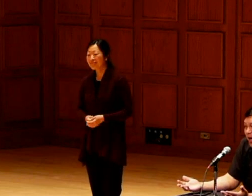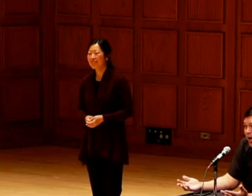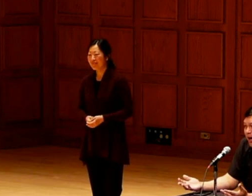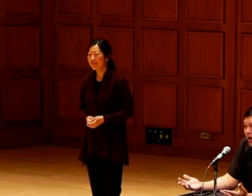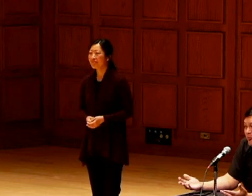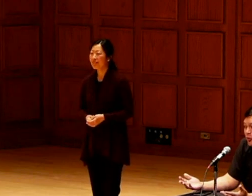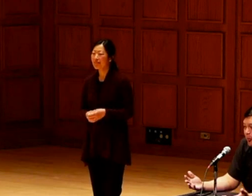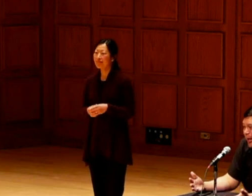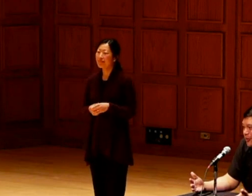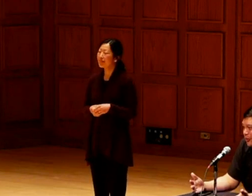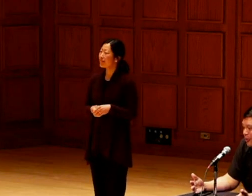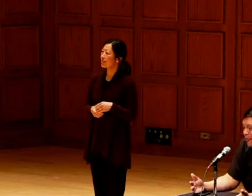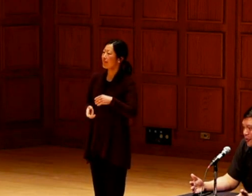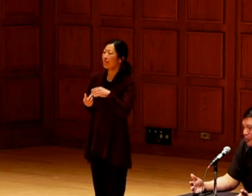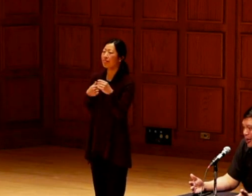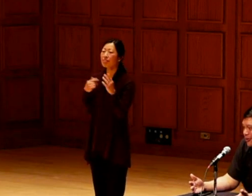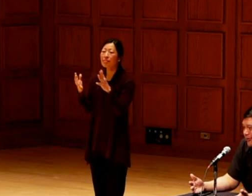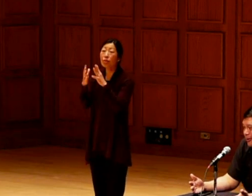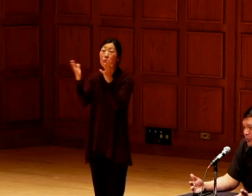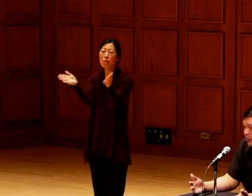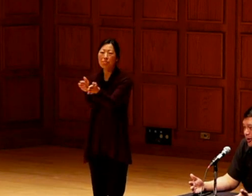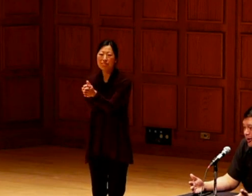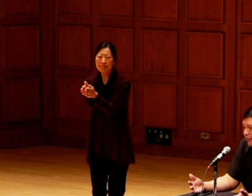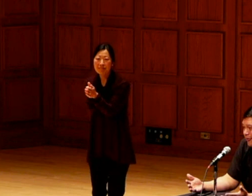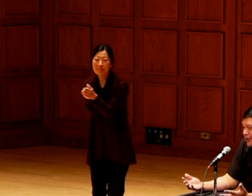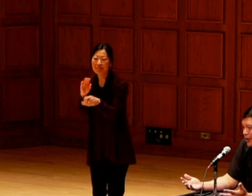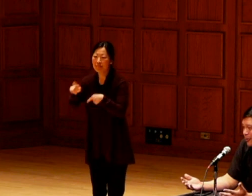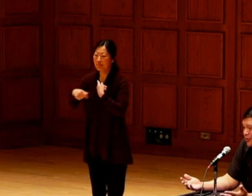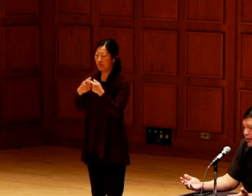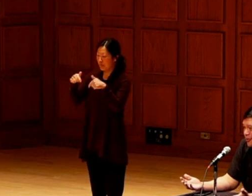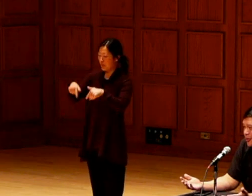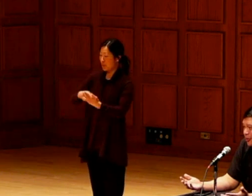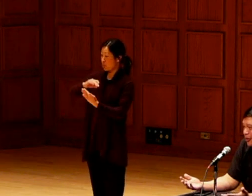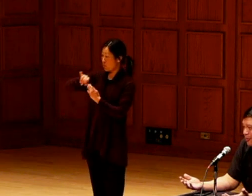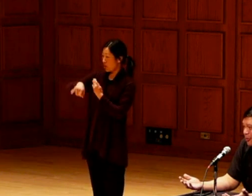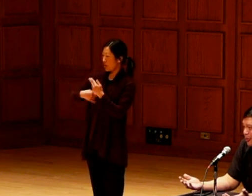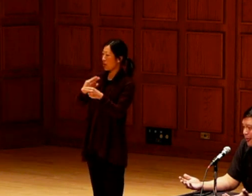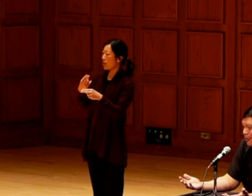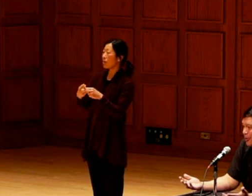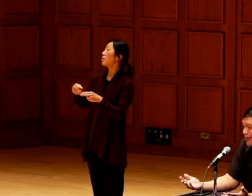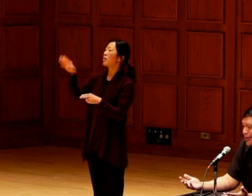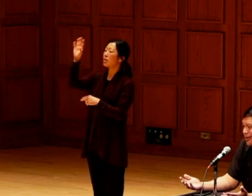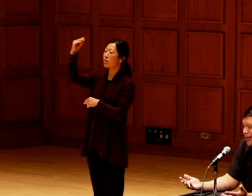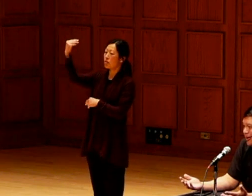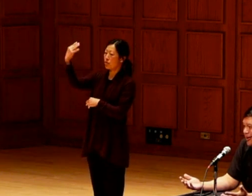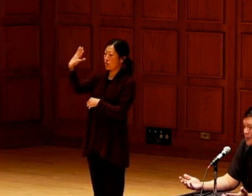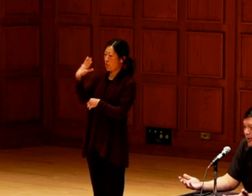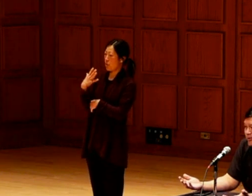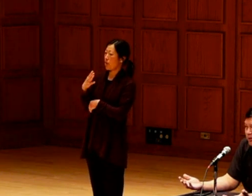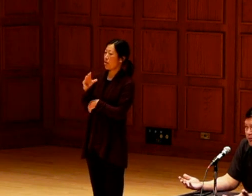You know, and I'm so passionate about the project that I've been working on for the last couple of years called the solar cup program.